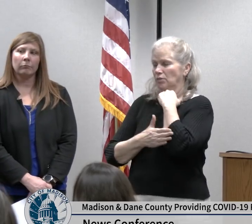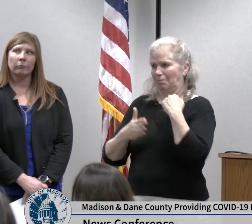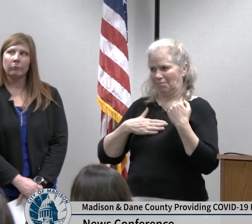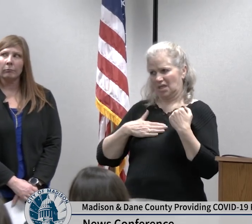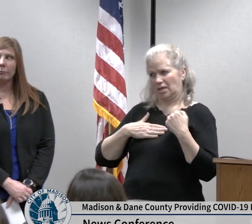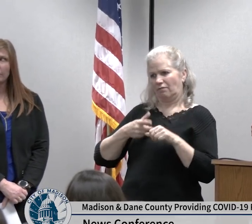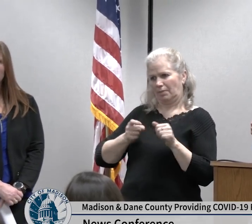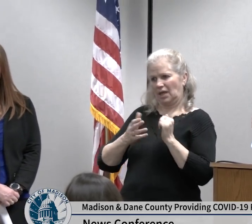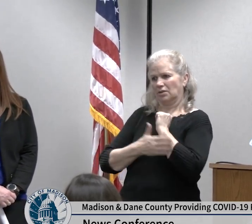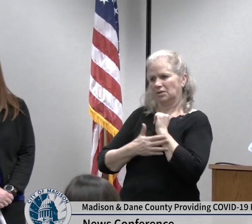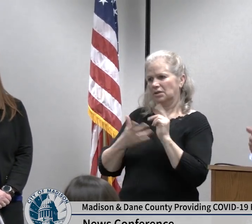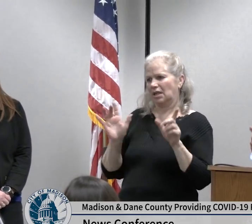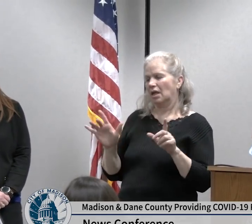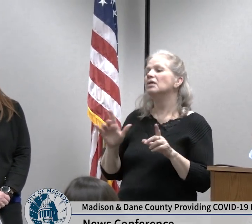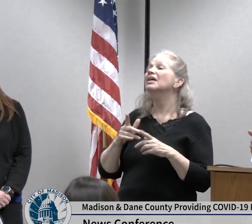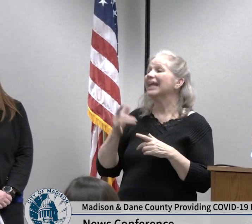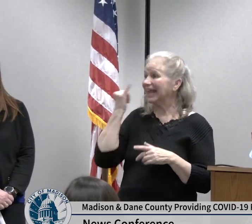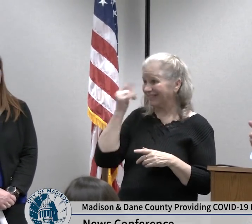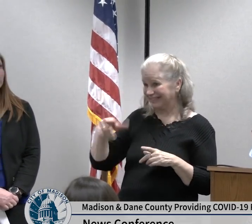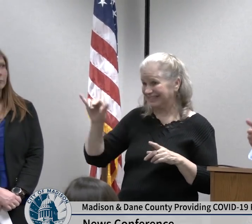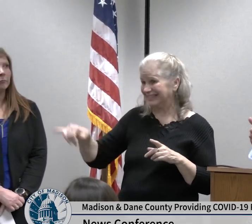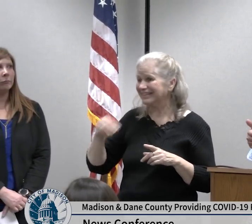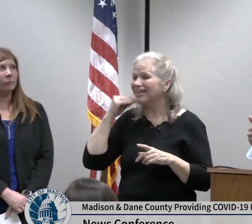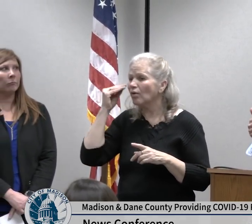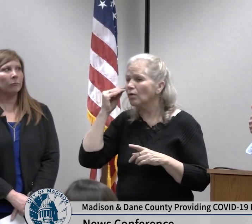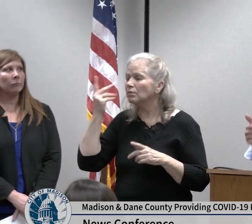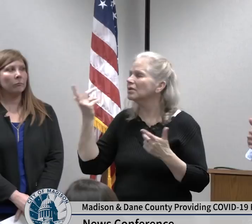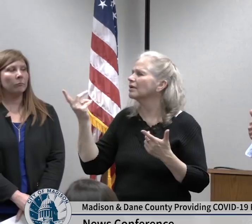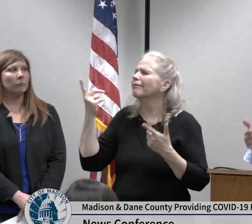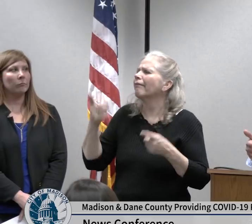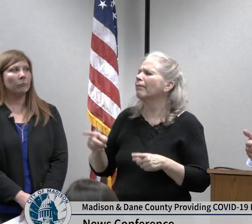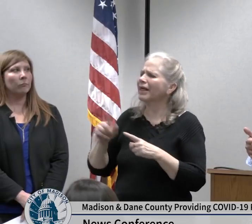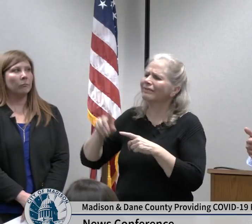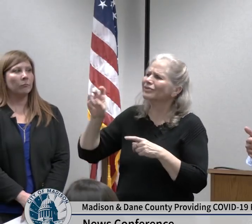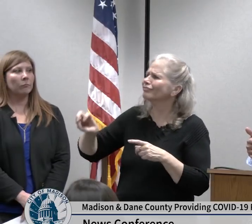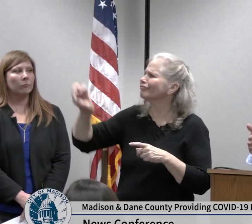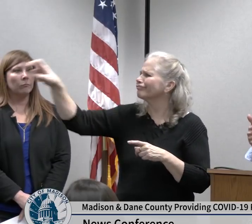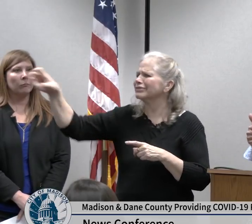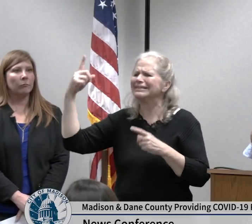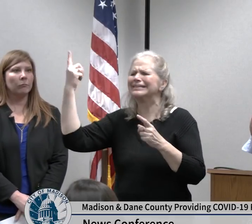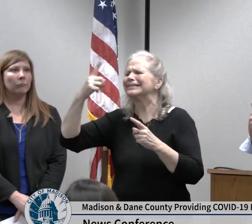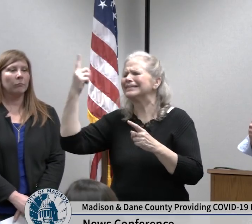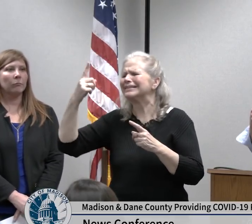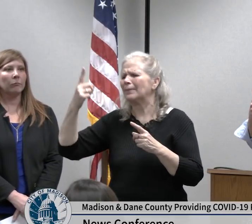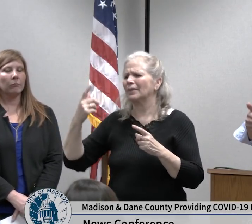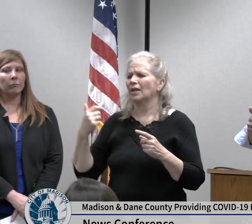because of something that was encountered at work for work if we have